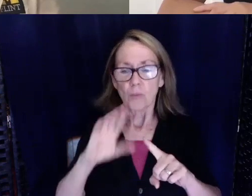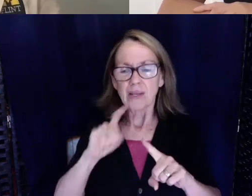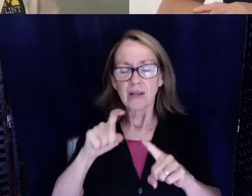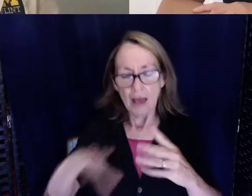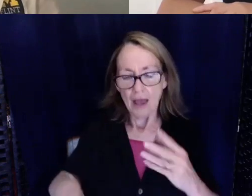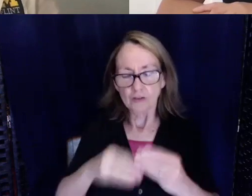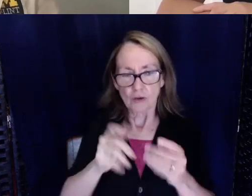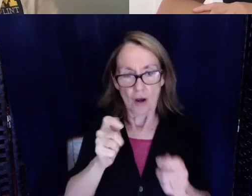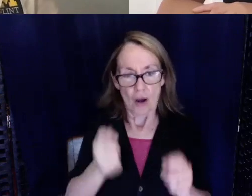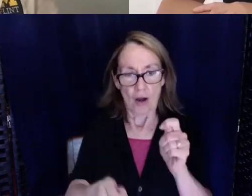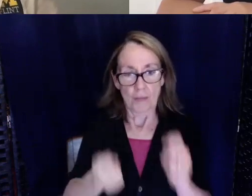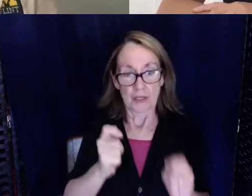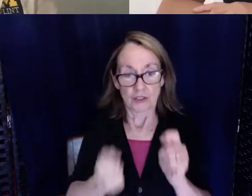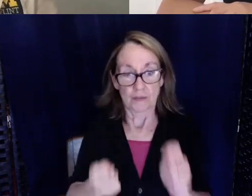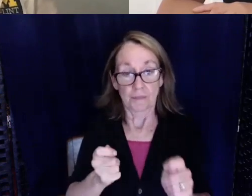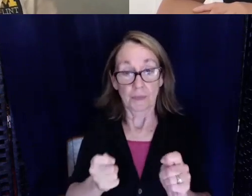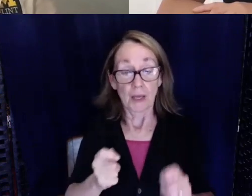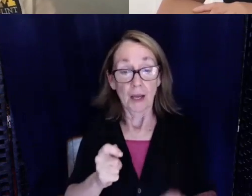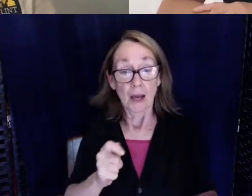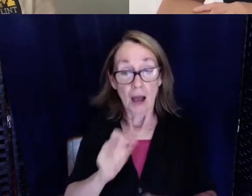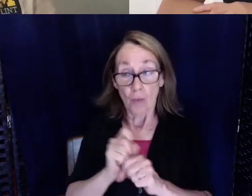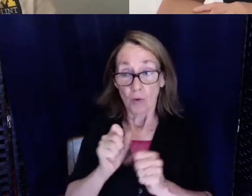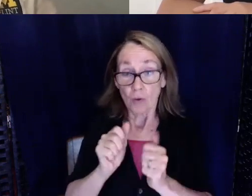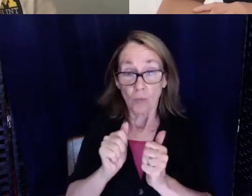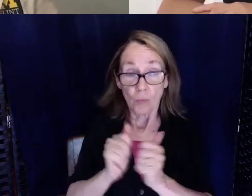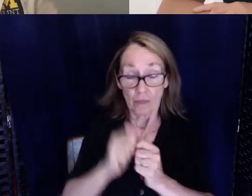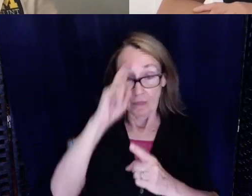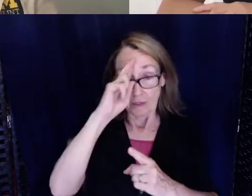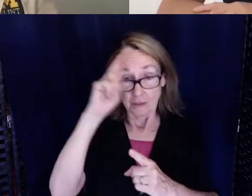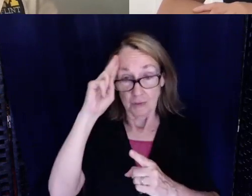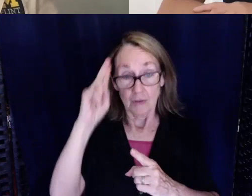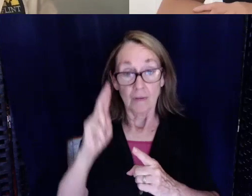So I did work with my hospital with the ADA coordinator